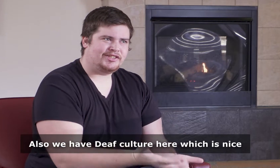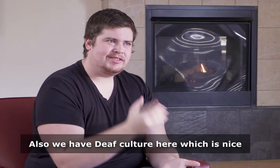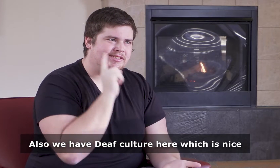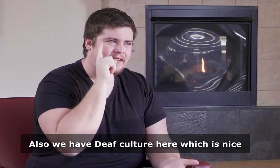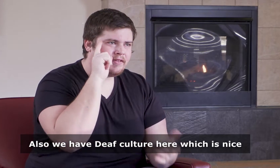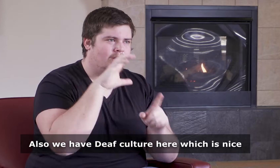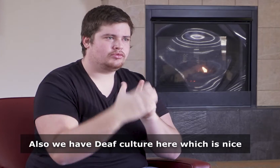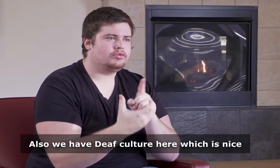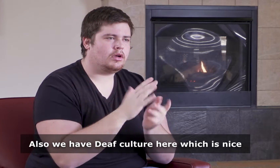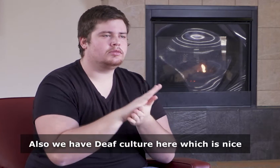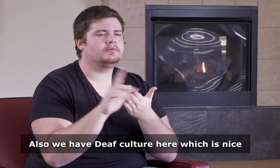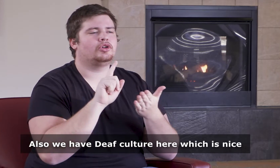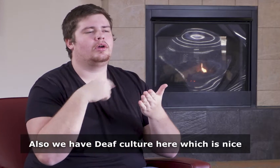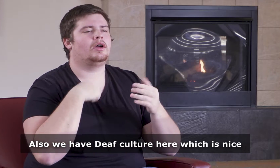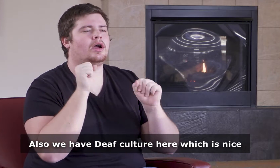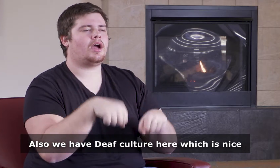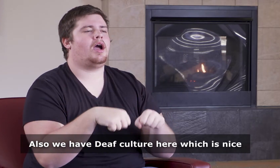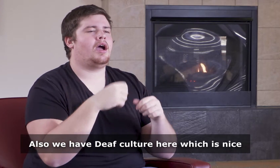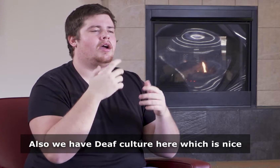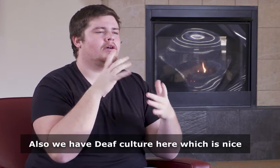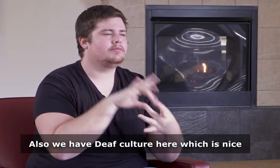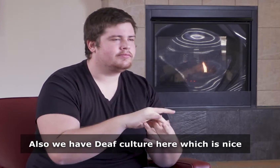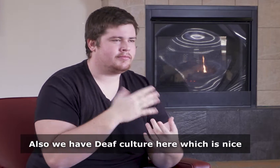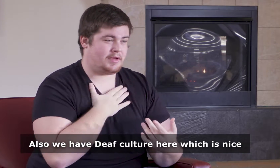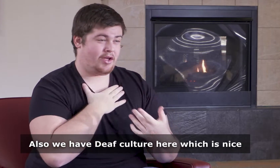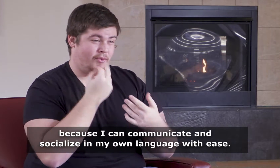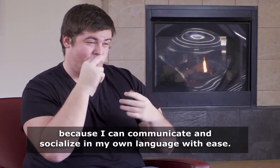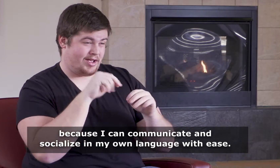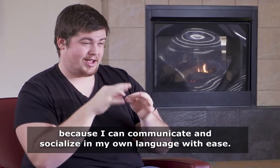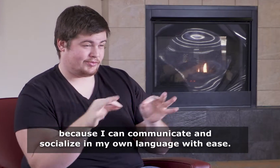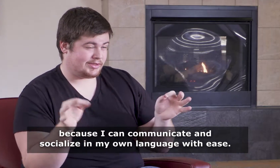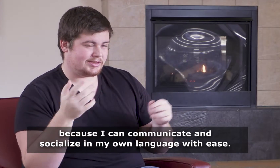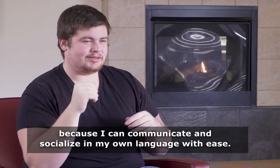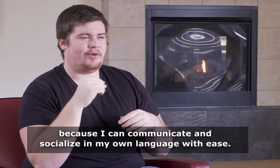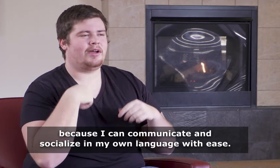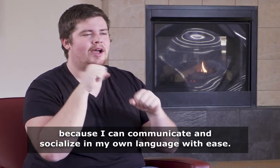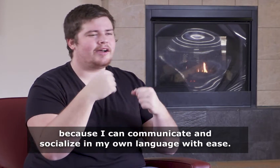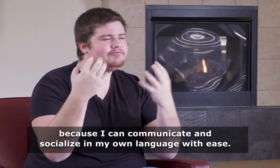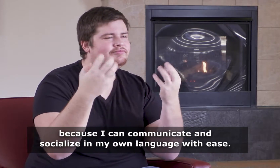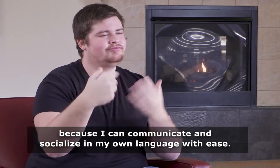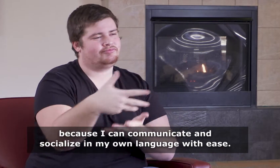Also we have Deaf culture here which is nice because I can communicate and socialize